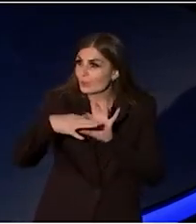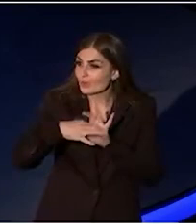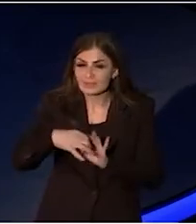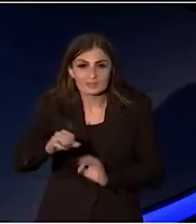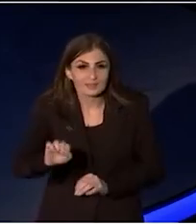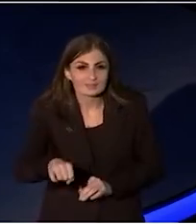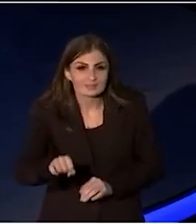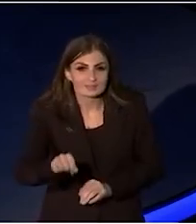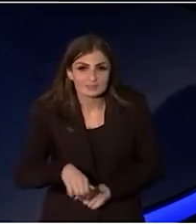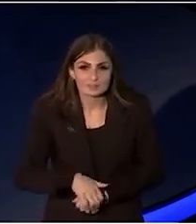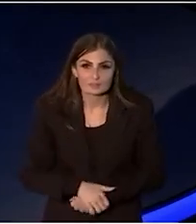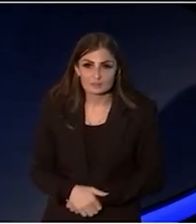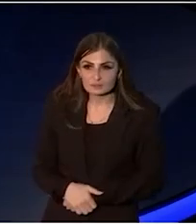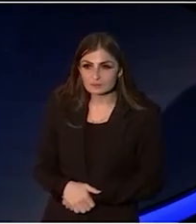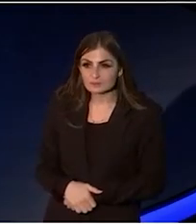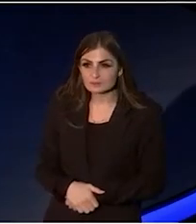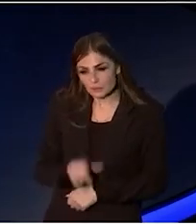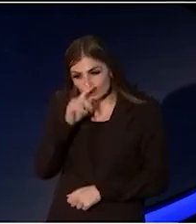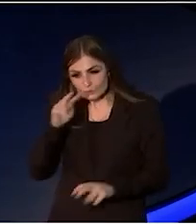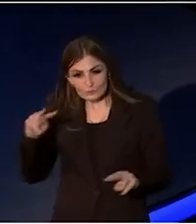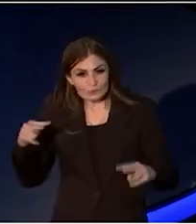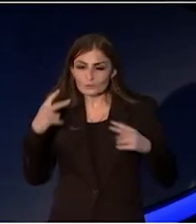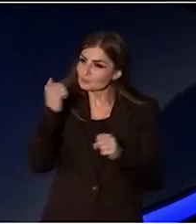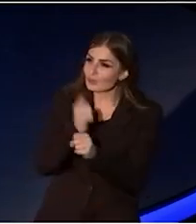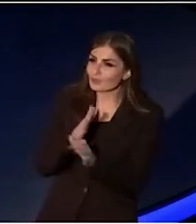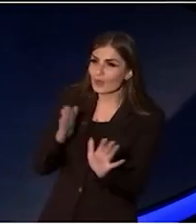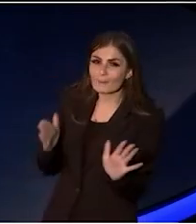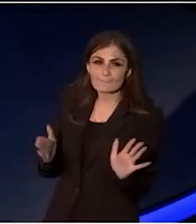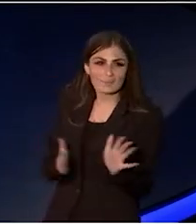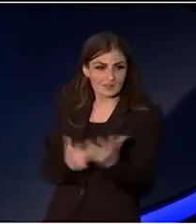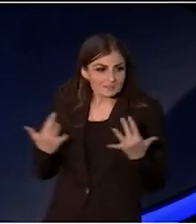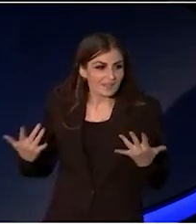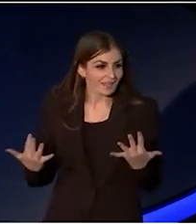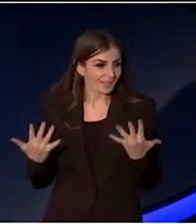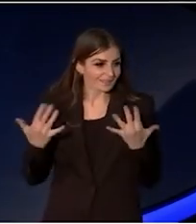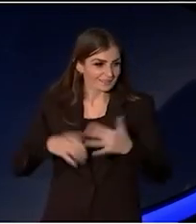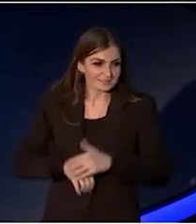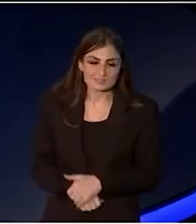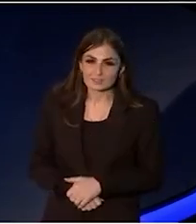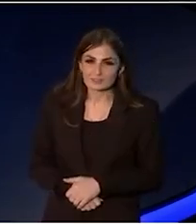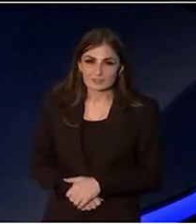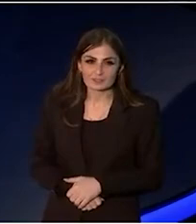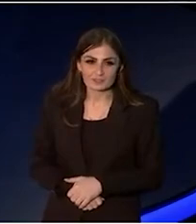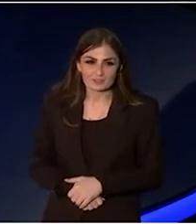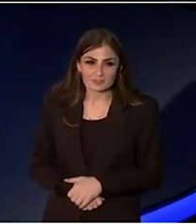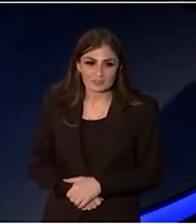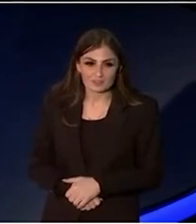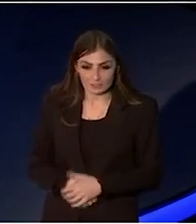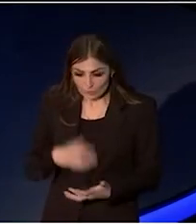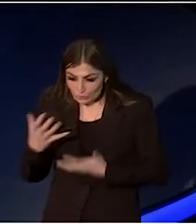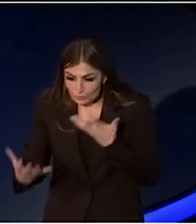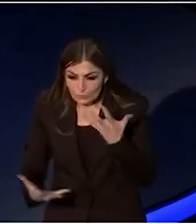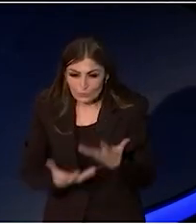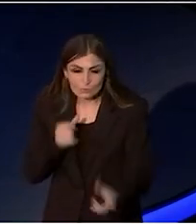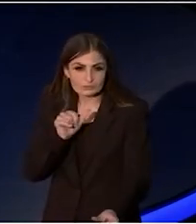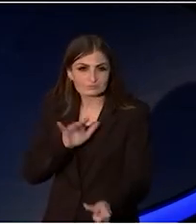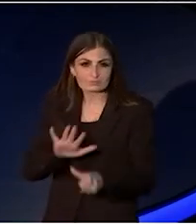Yes. You can watch my taytas' hands core zucchini memories out before it's too late.